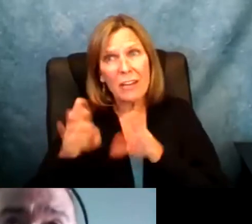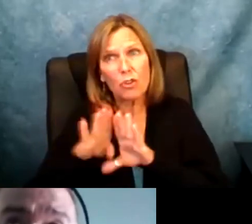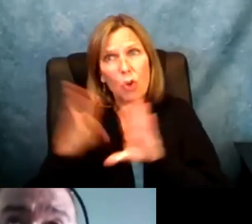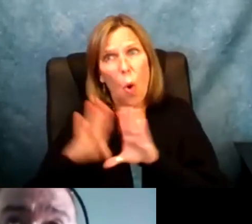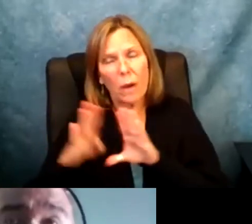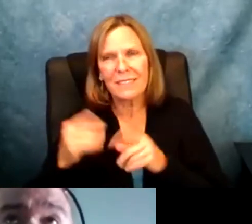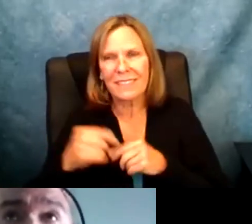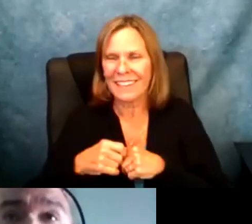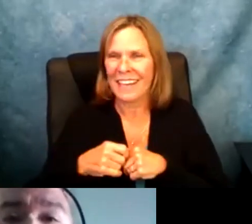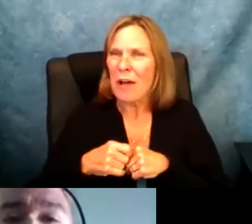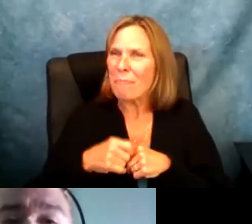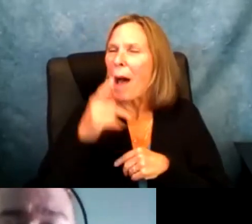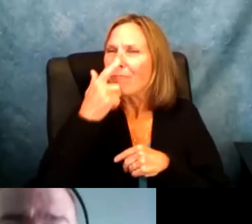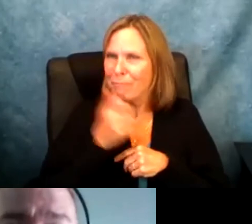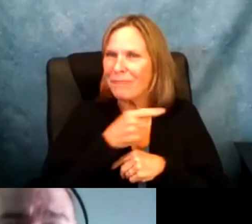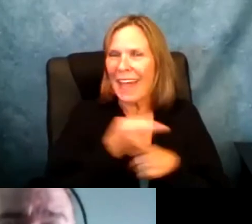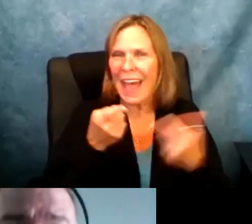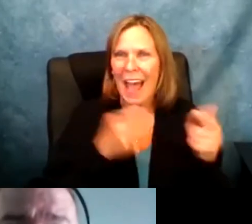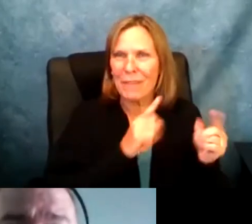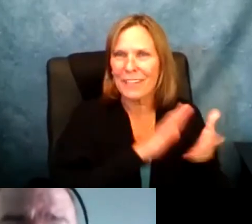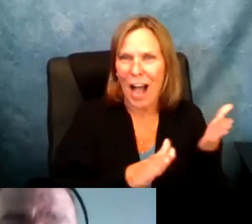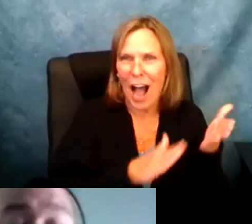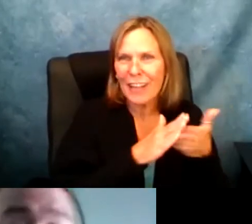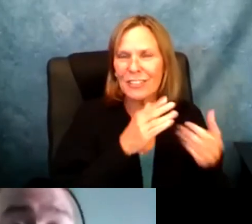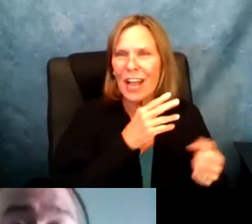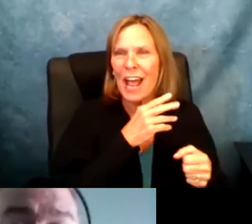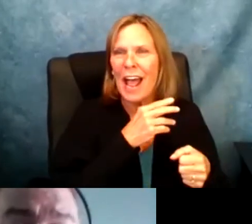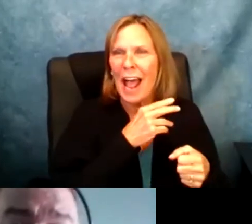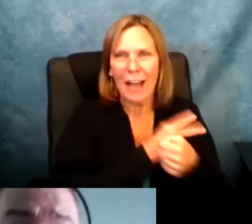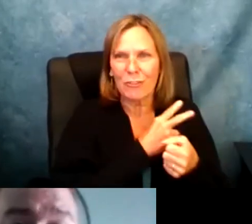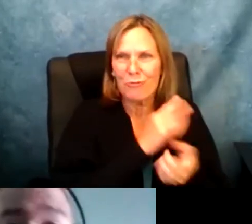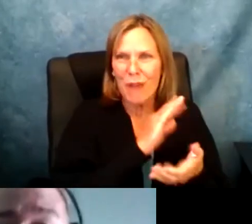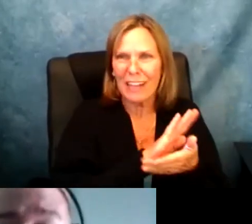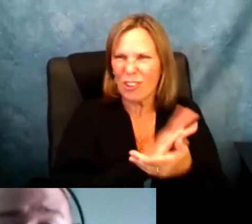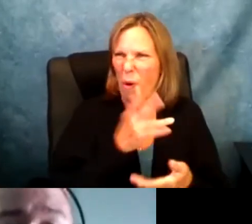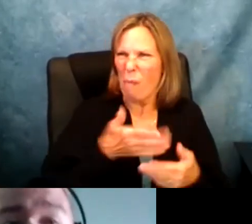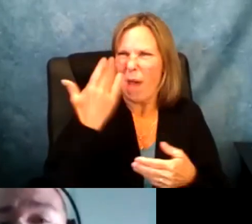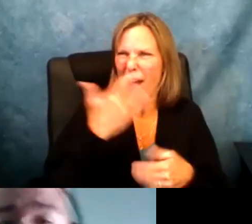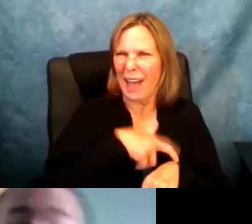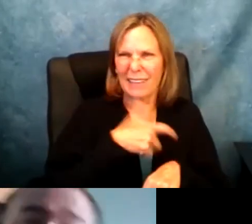advocate to make sure there were automatic doors. But the interesting thing is through college and grad school,